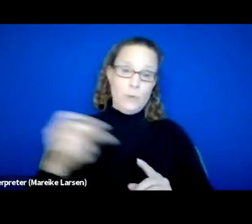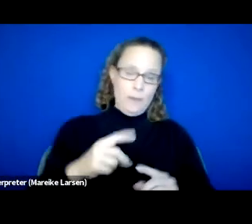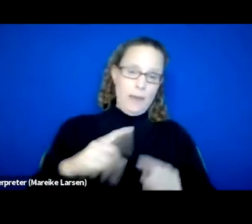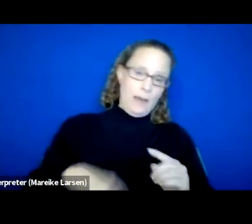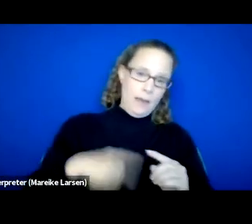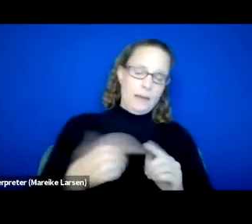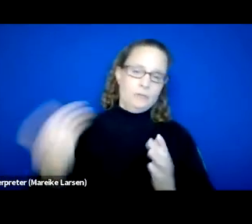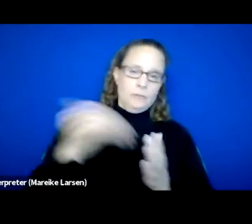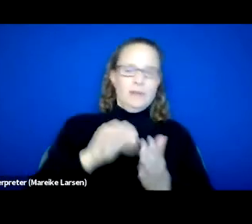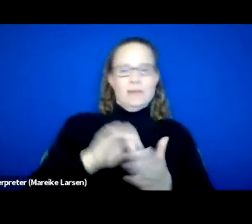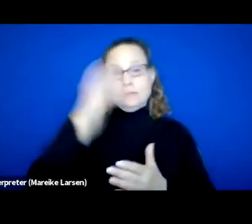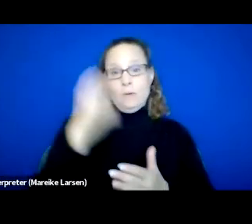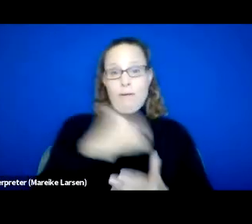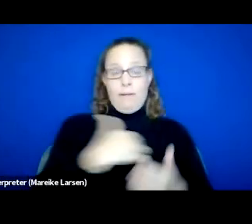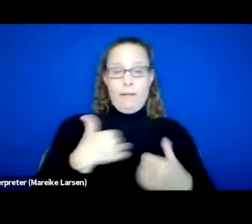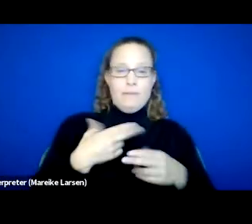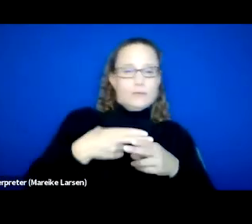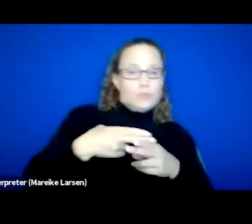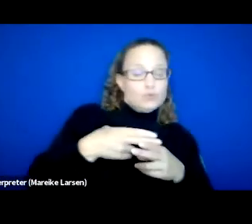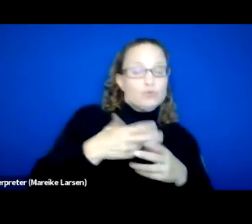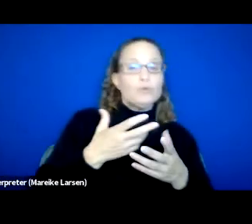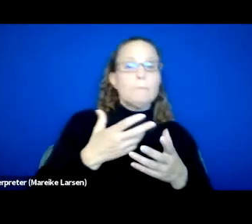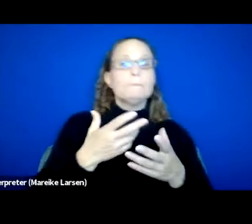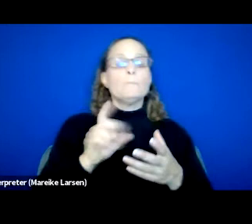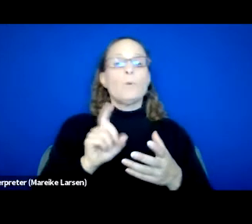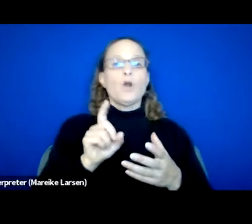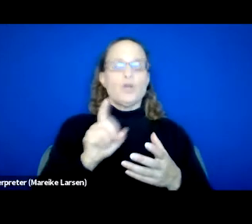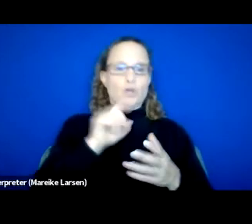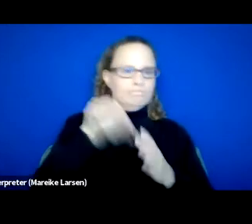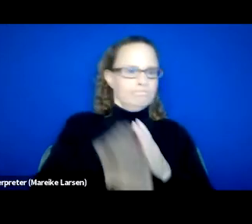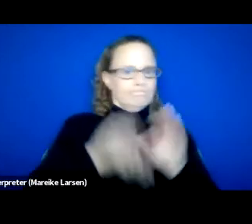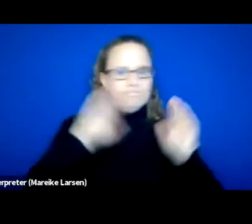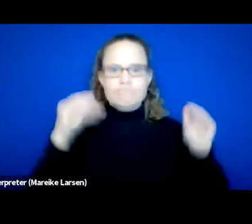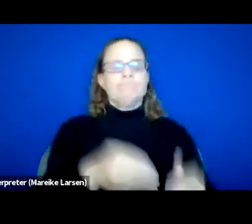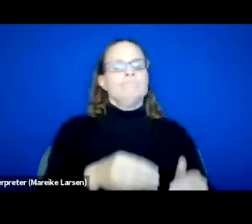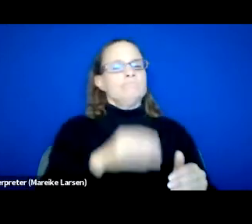which is why having a short term in which we're intensely focused on identifying upper opportunities